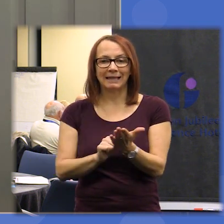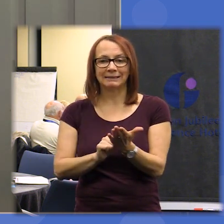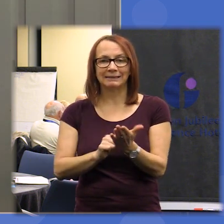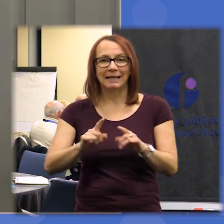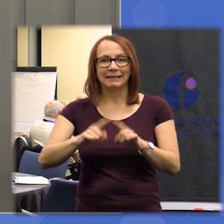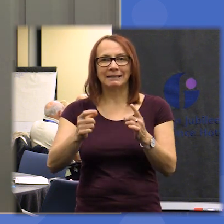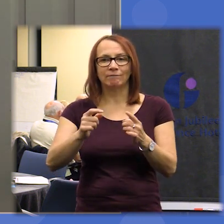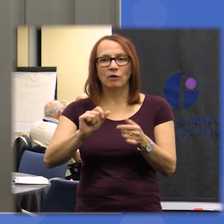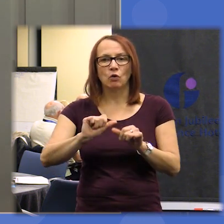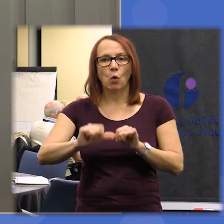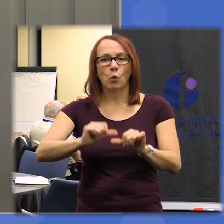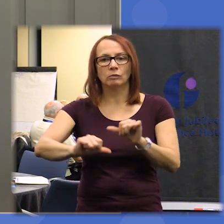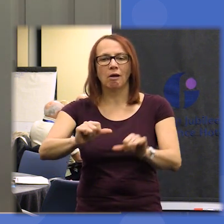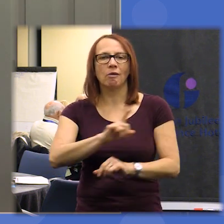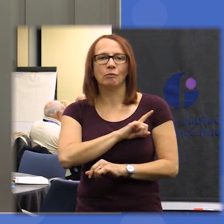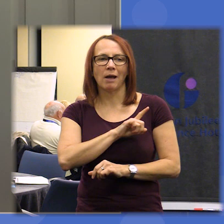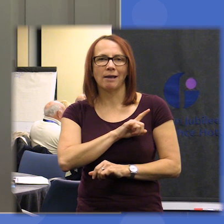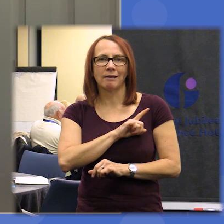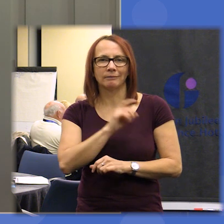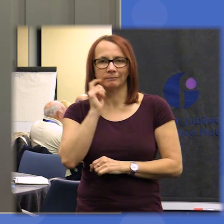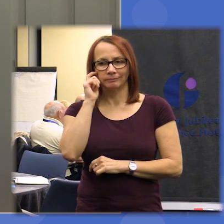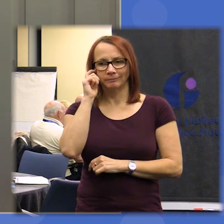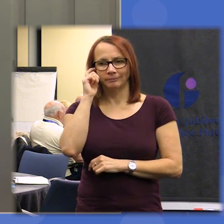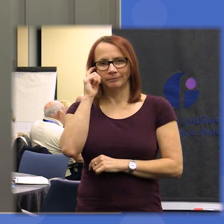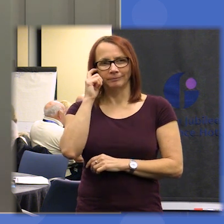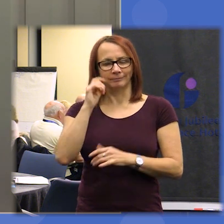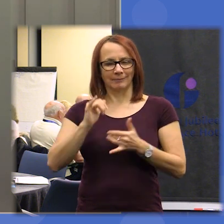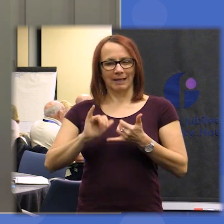a reason for that we've done that because often it's easier to remember